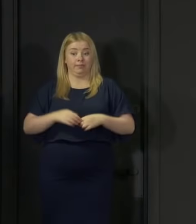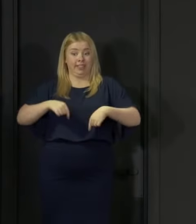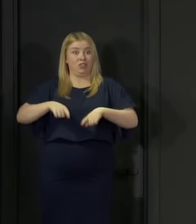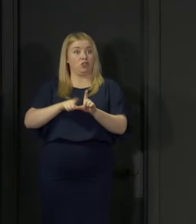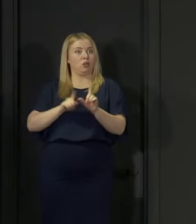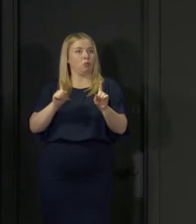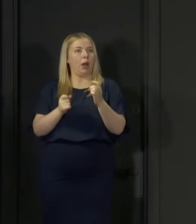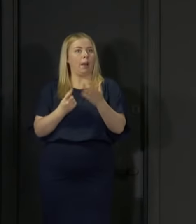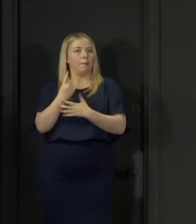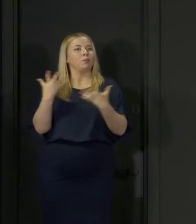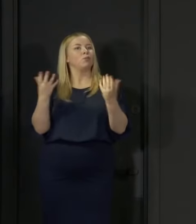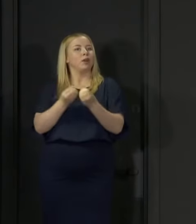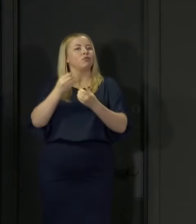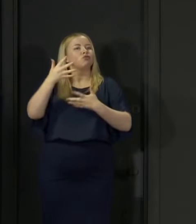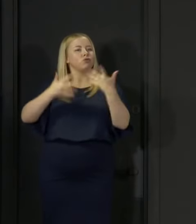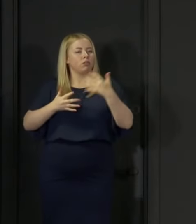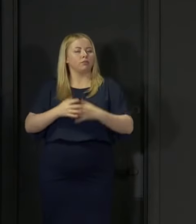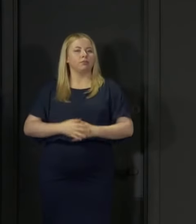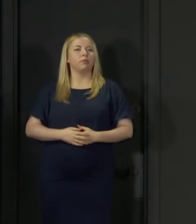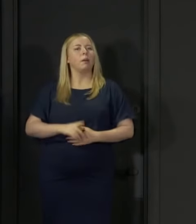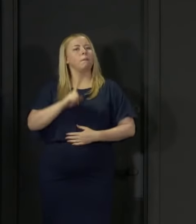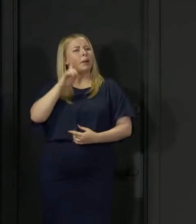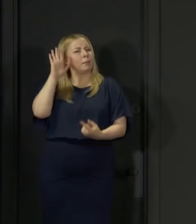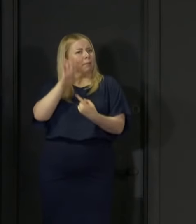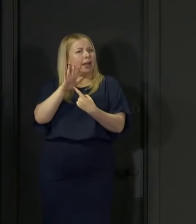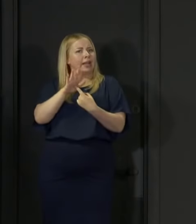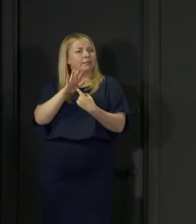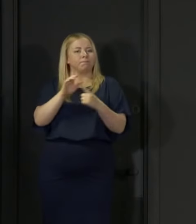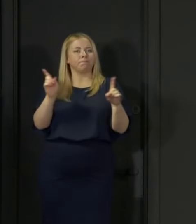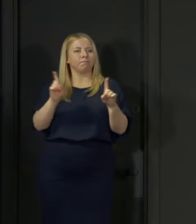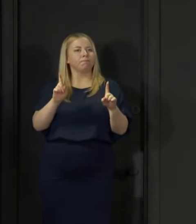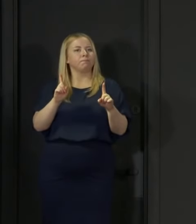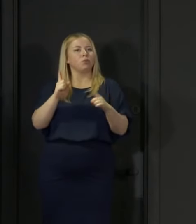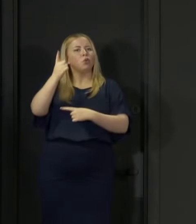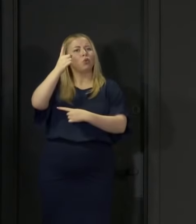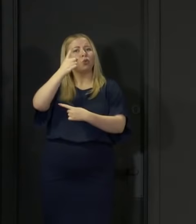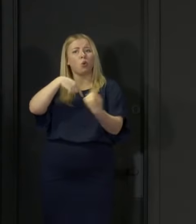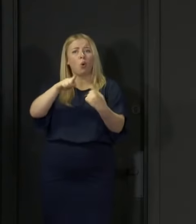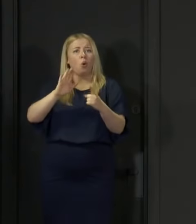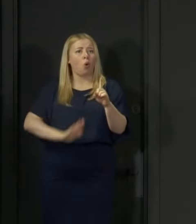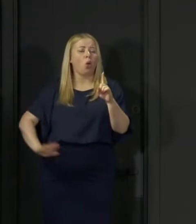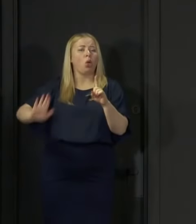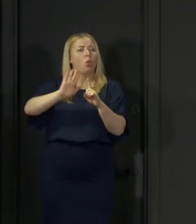But the main thing I want to say at the outset is that you all deserve enormous credit for